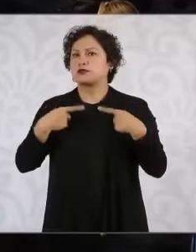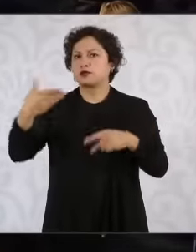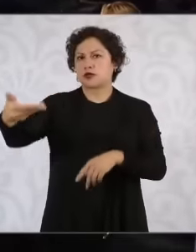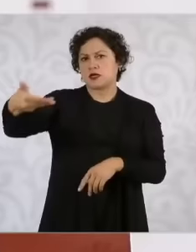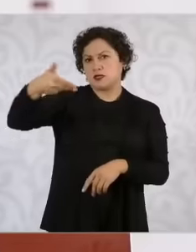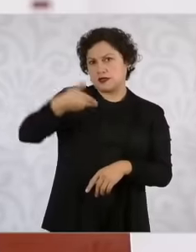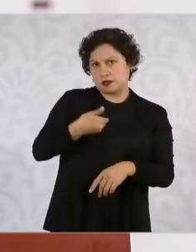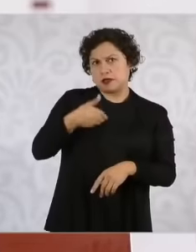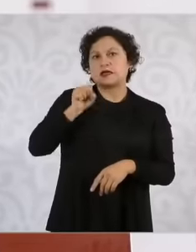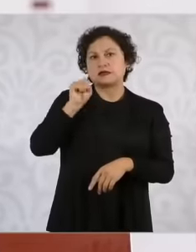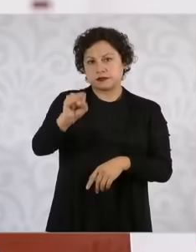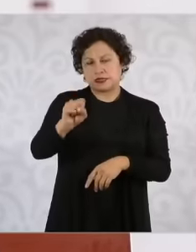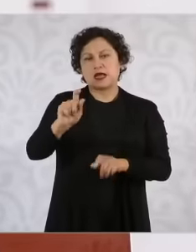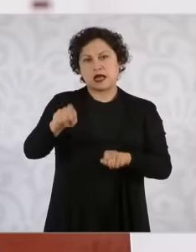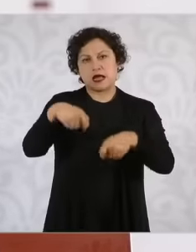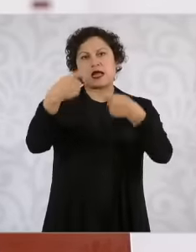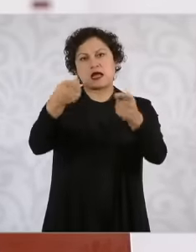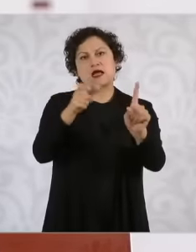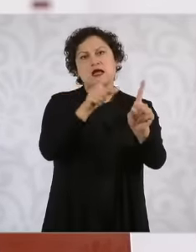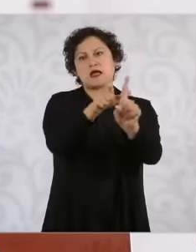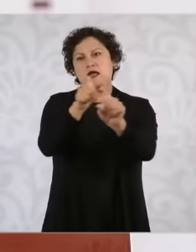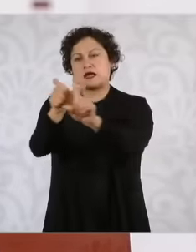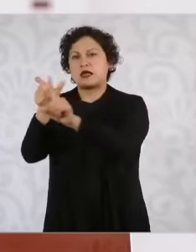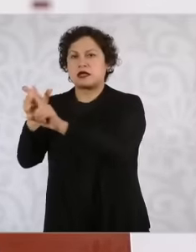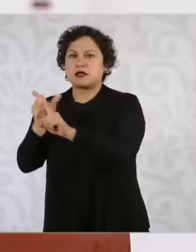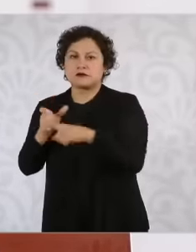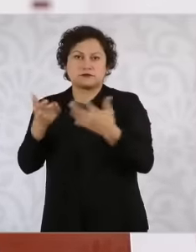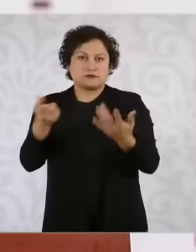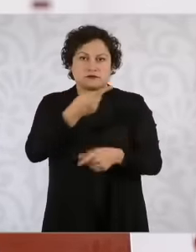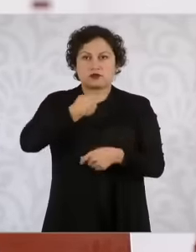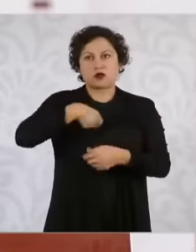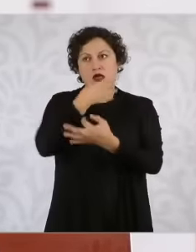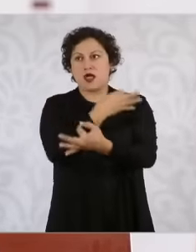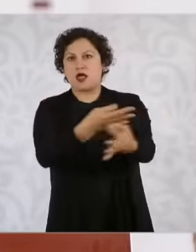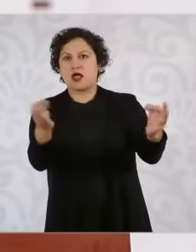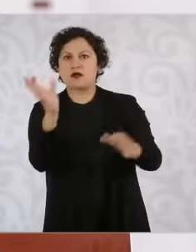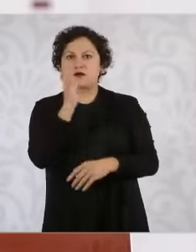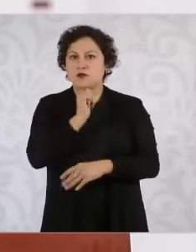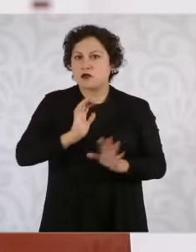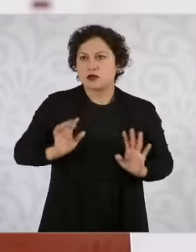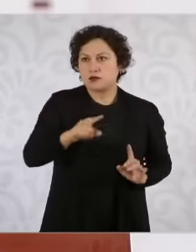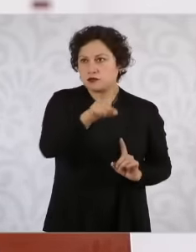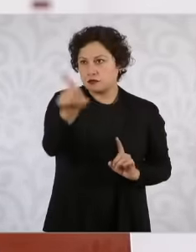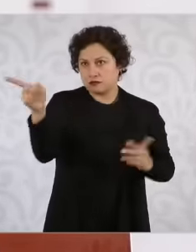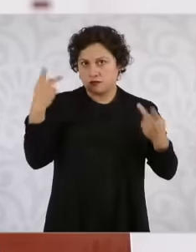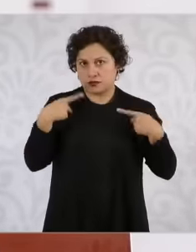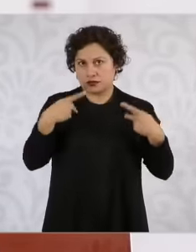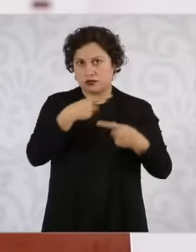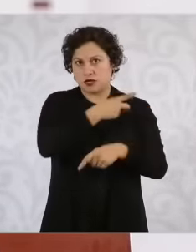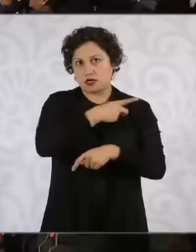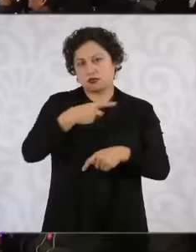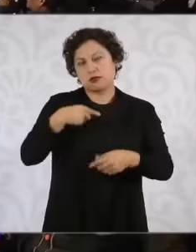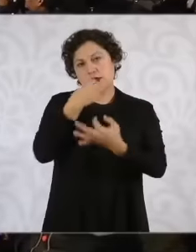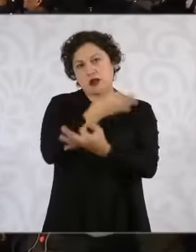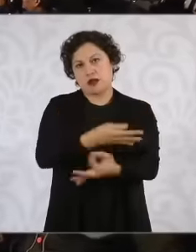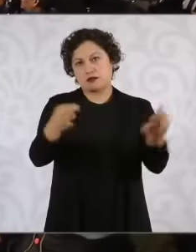would have to make them known out of respect for them to the people since they are the ones who request it but if there are other requests